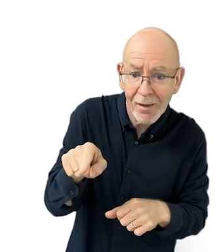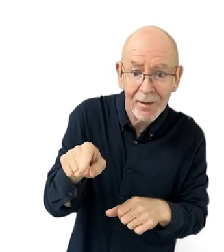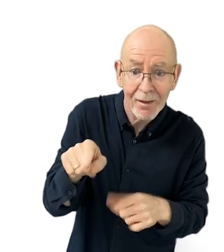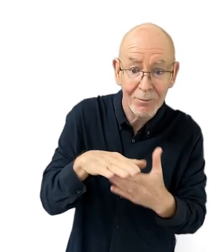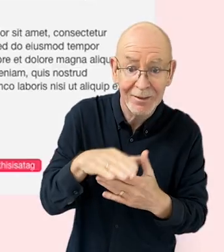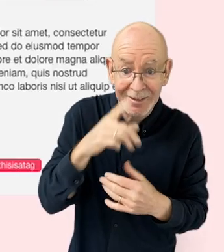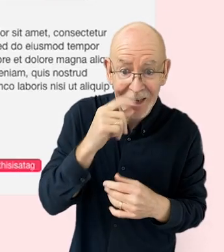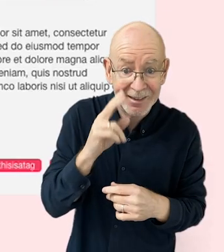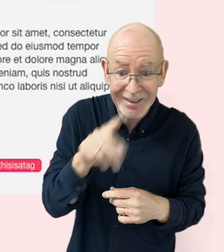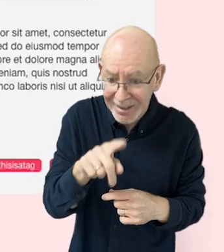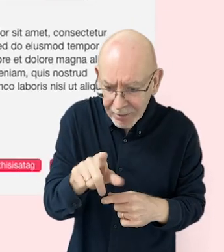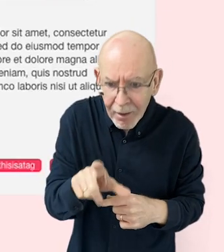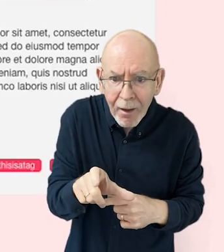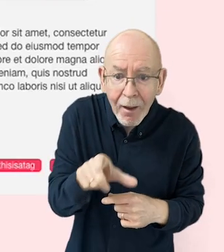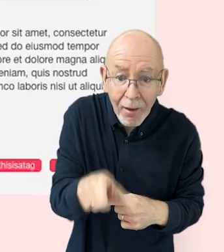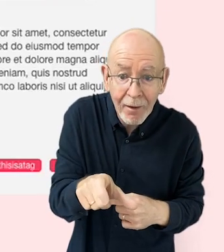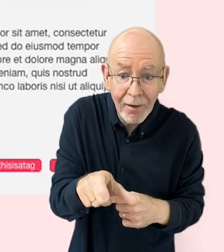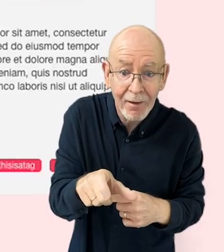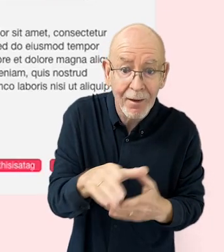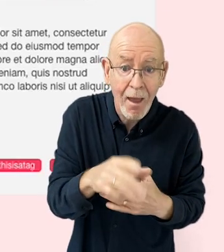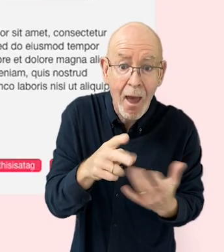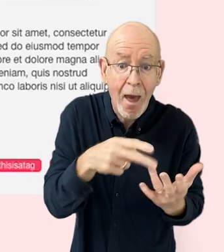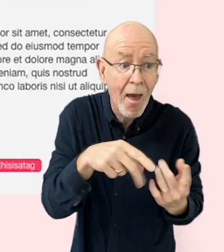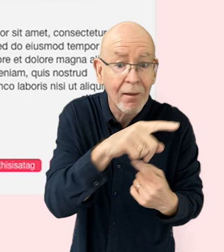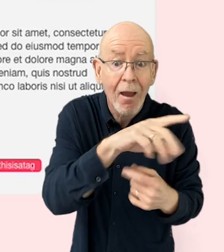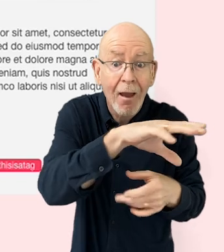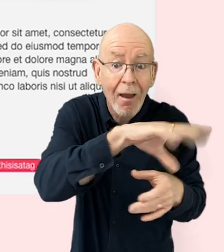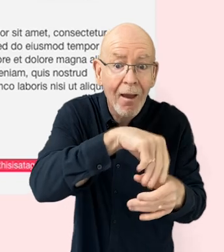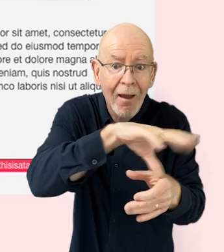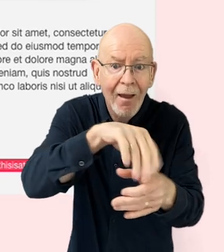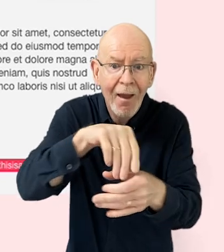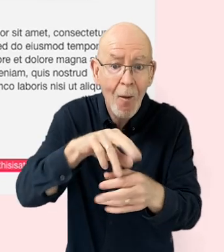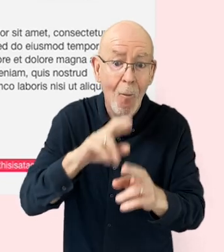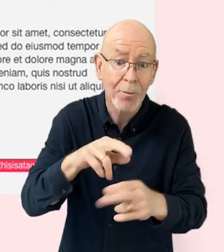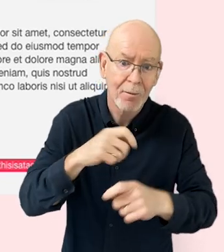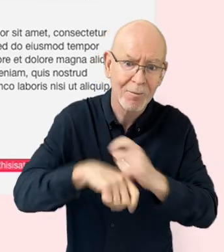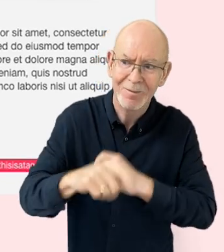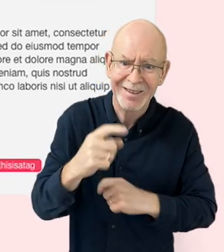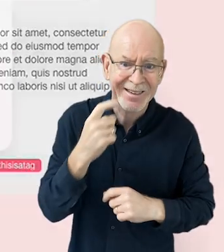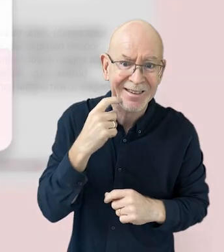they arrive and they'll see the tweets. But then they will also see the other content created. Hopefully, they'll think it's pretty neat,